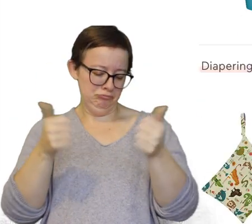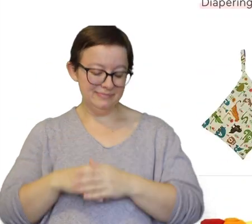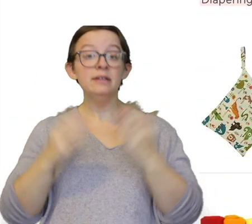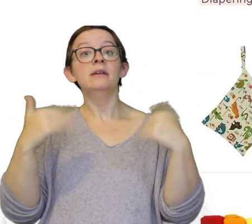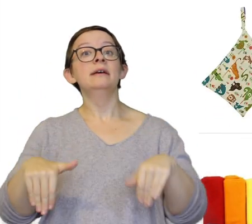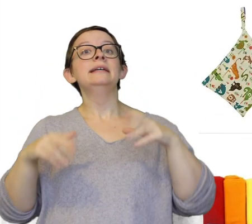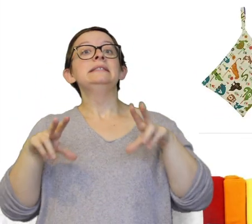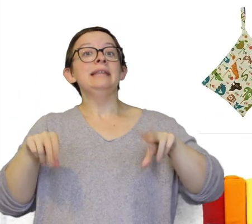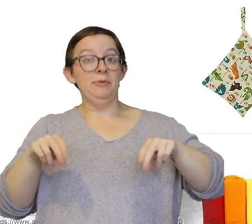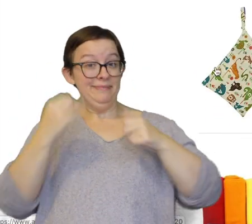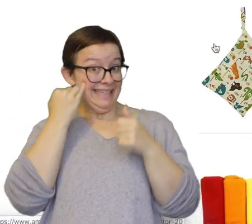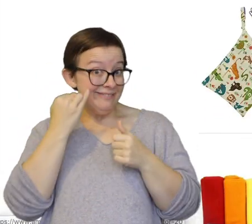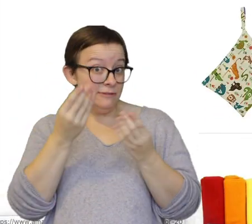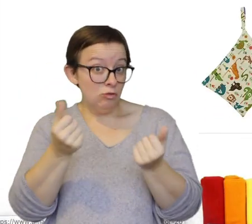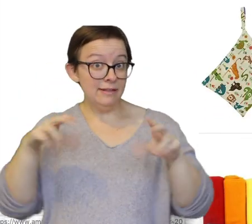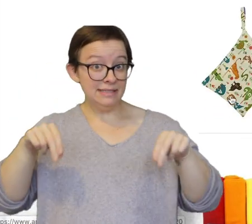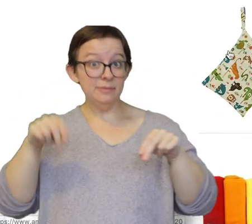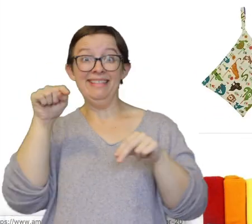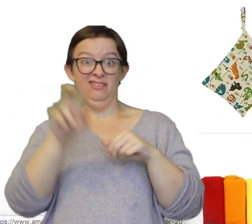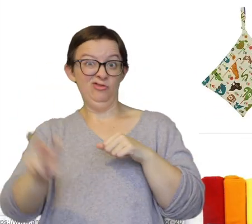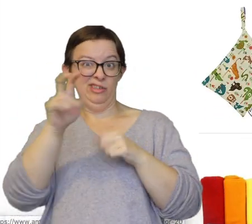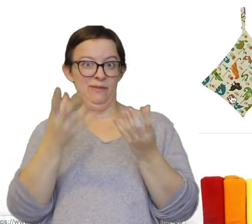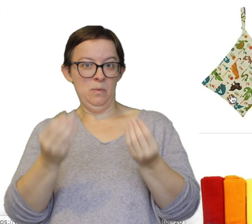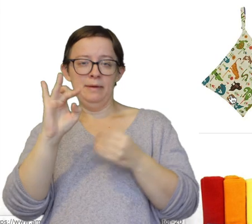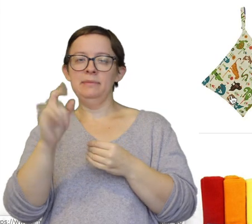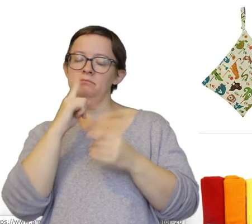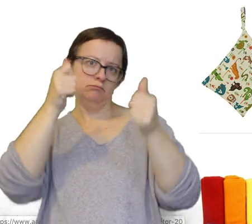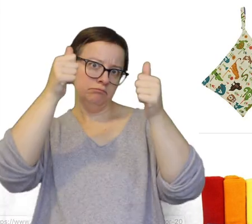Diapering... if your cloth diapering, these travel wet bags are amazing.